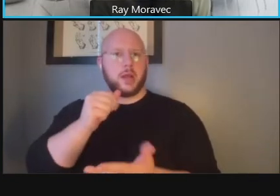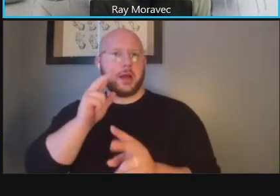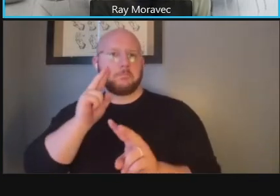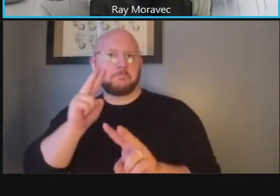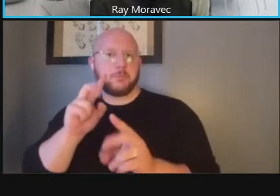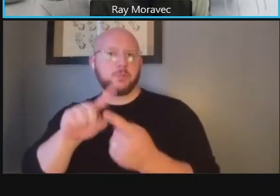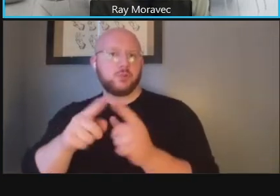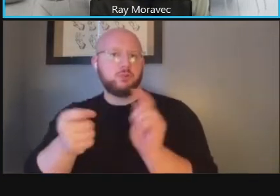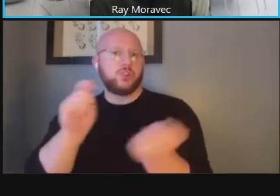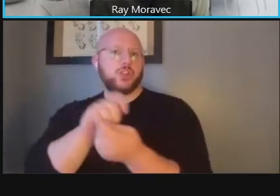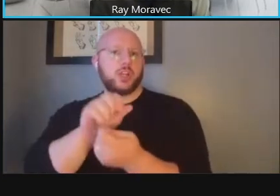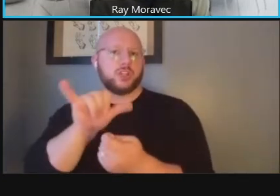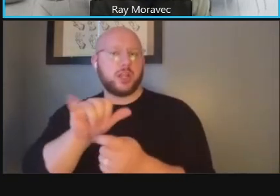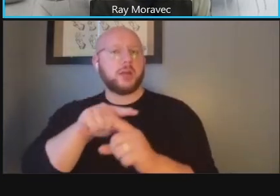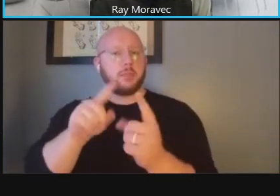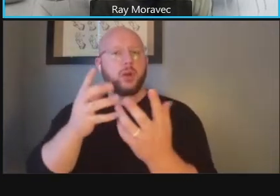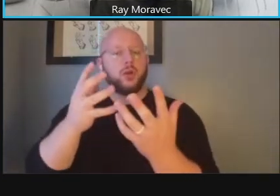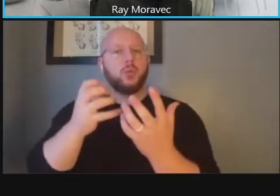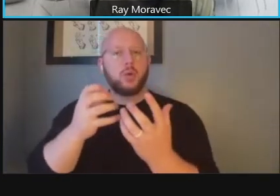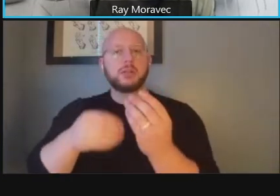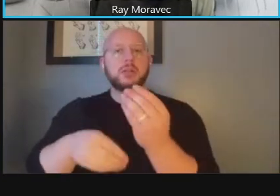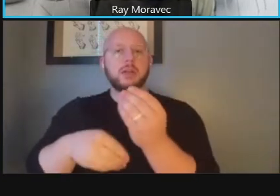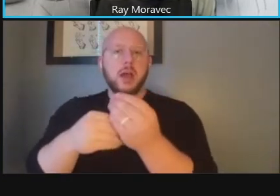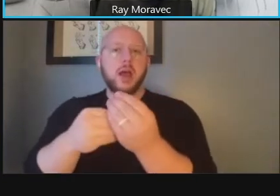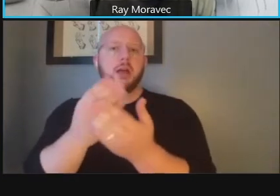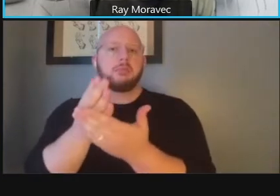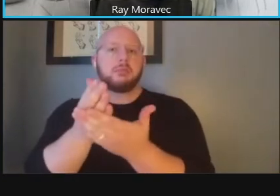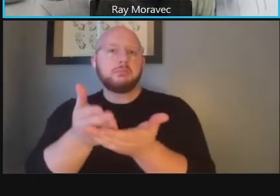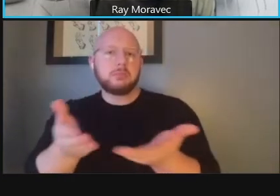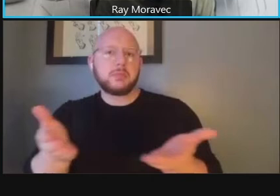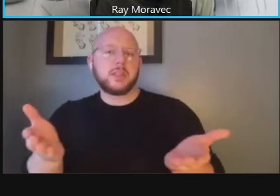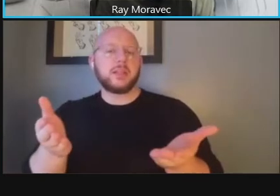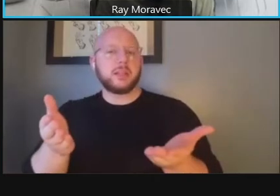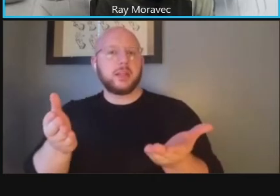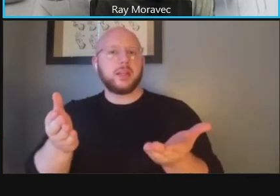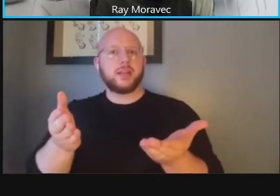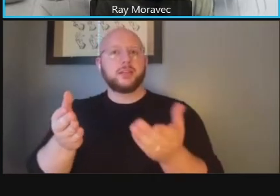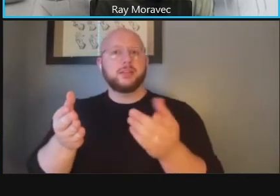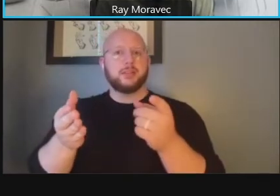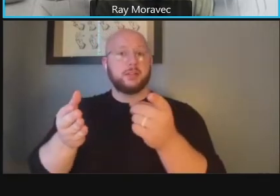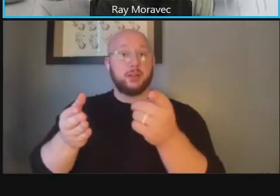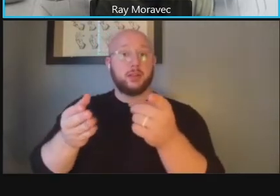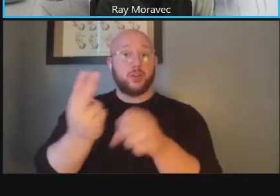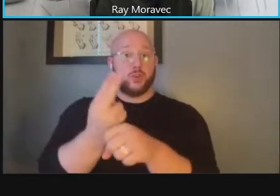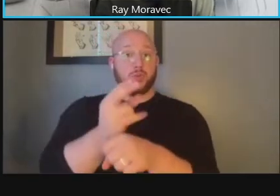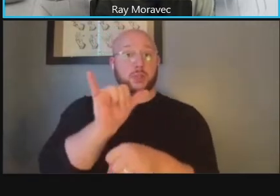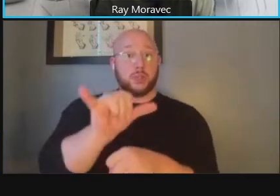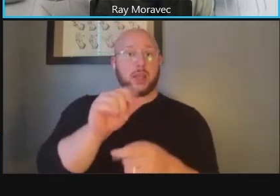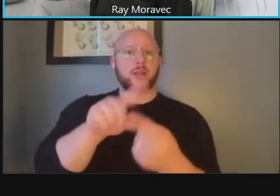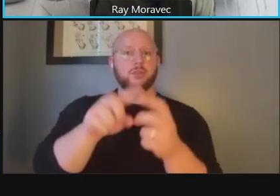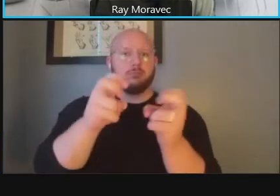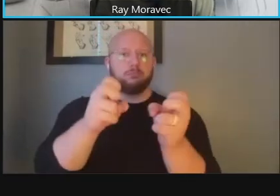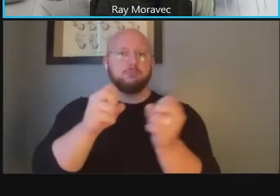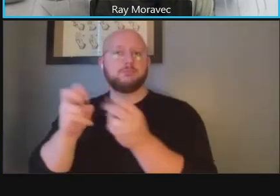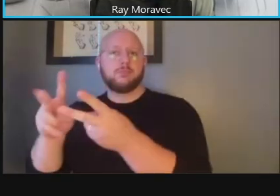to really blend into that and carry elements of that throughout the corridor go to the next slide